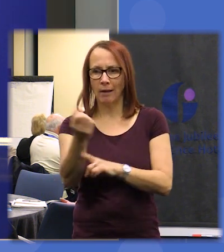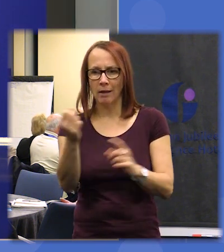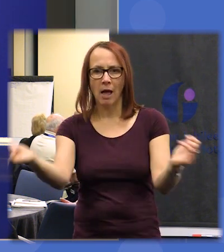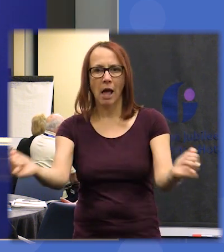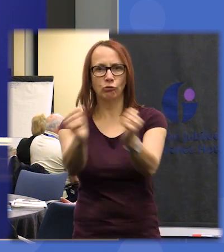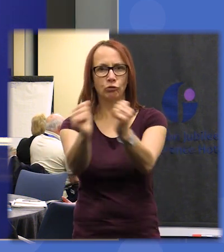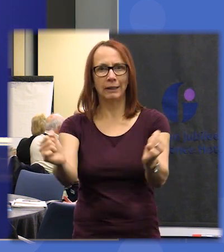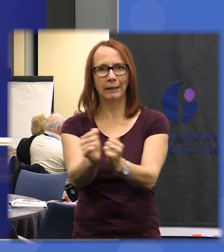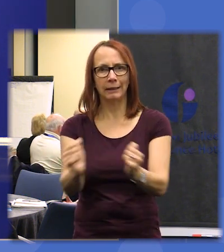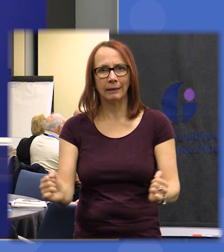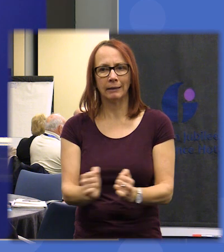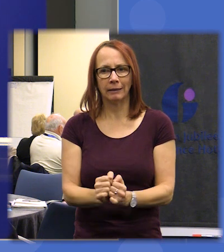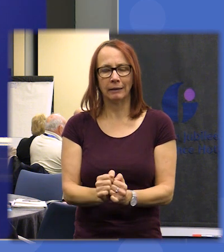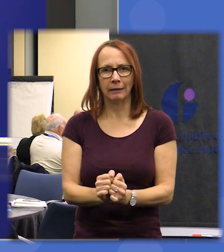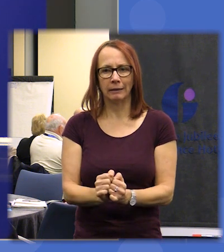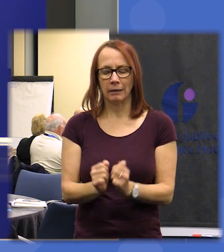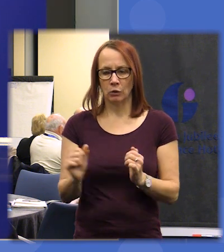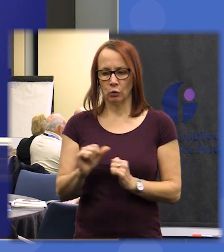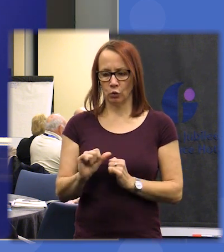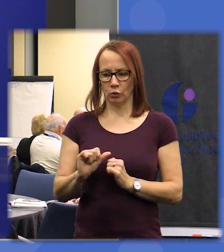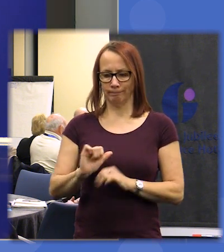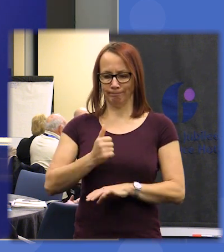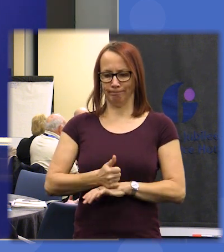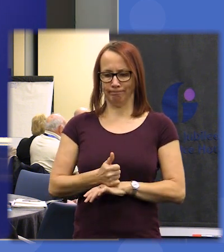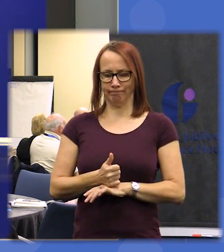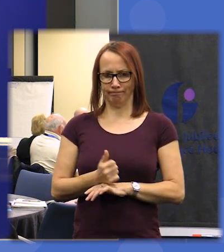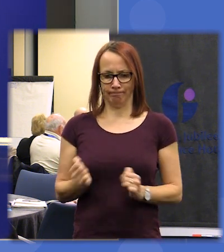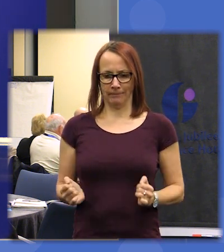foundation that allows us to move forward together whatever decisions we